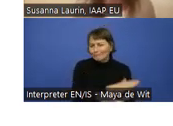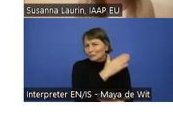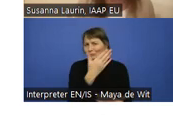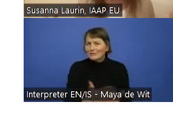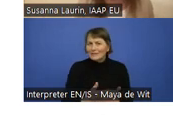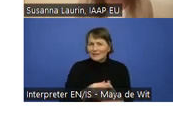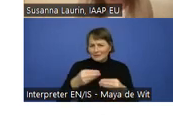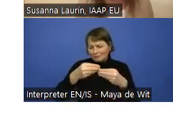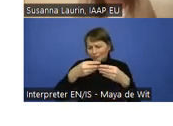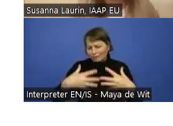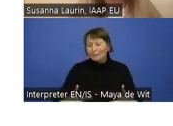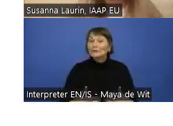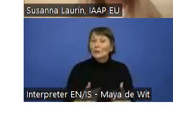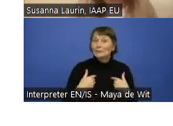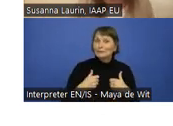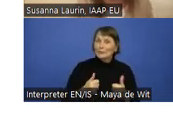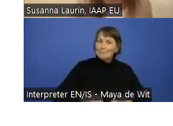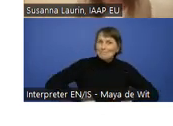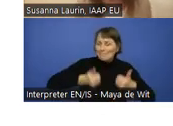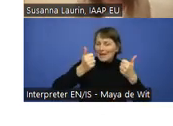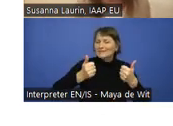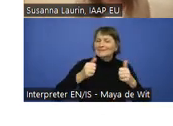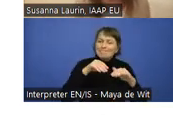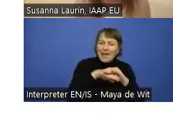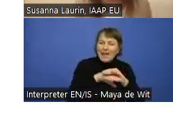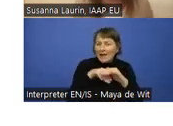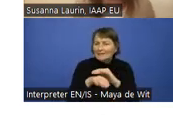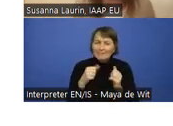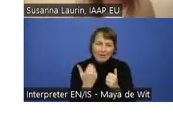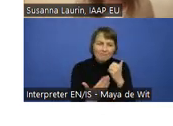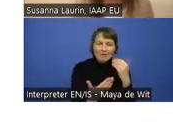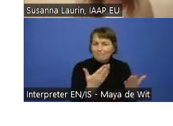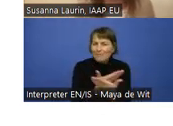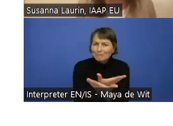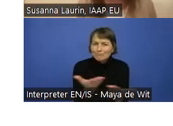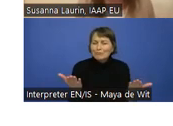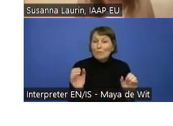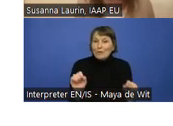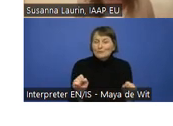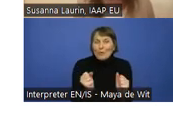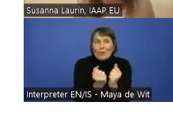We try to provide as much accessibility as possible and using all the technical features.